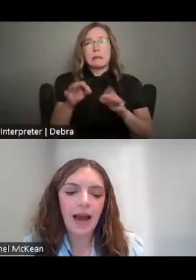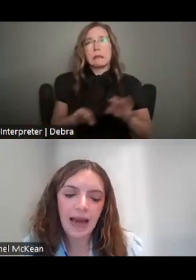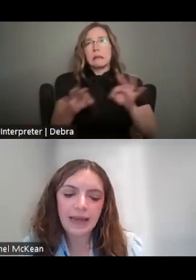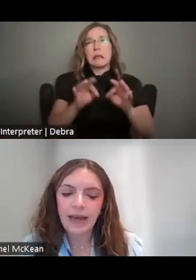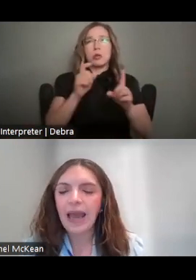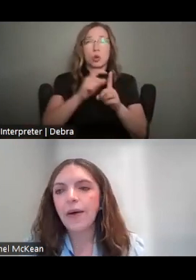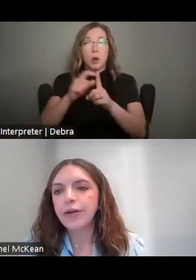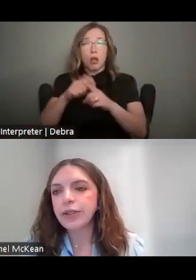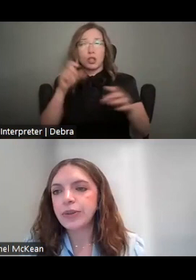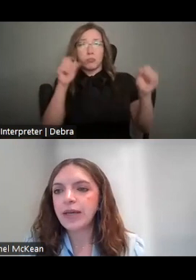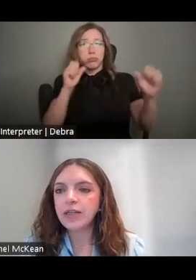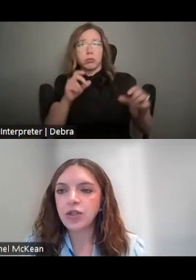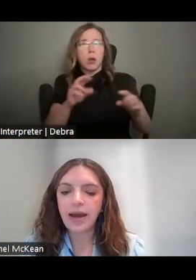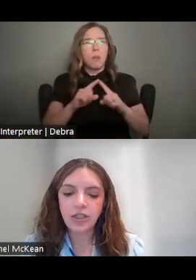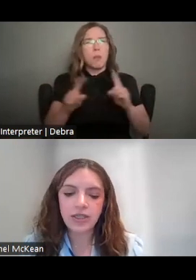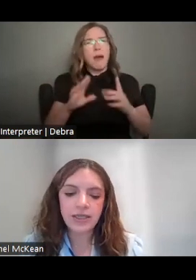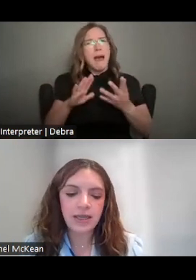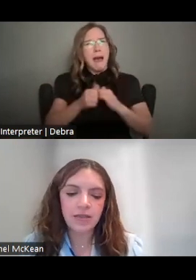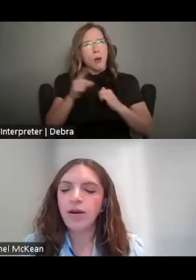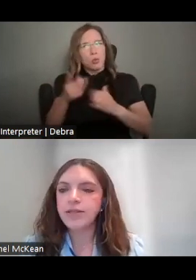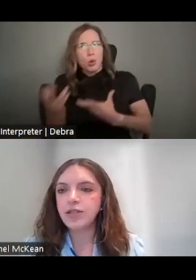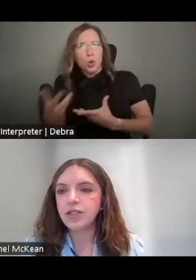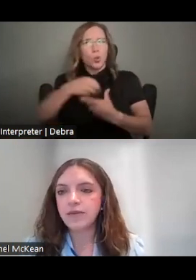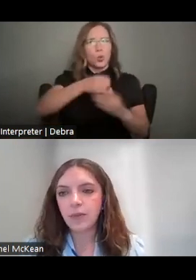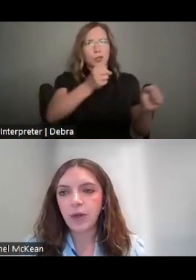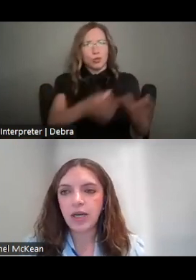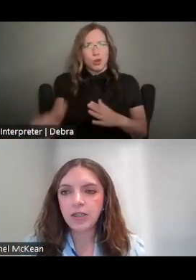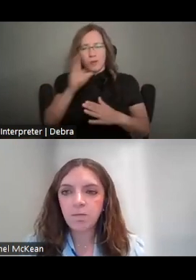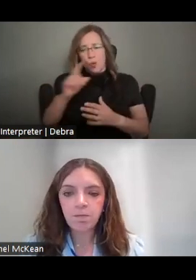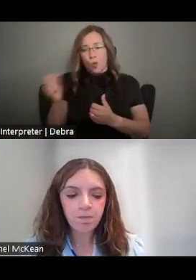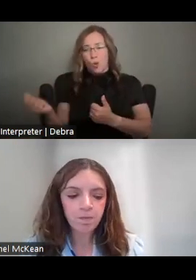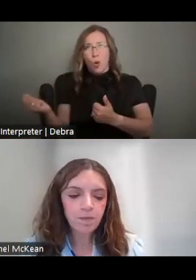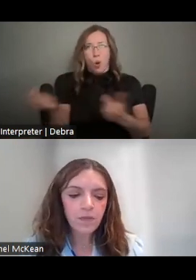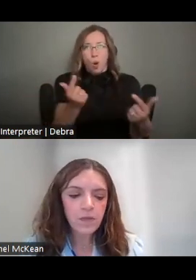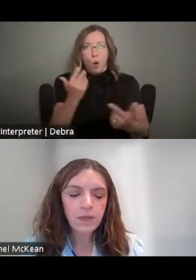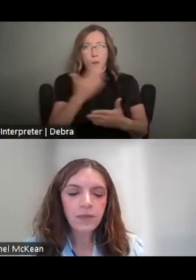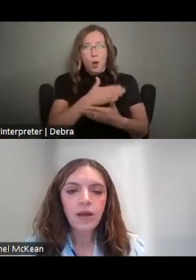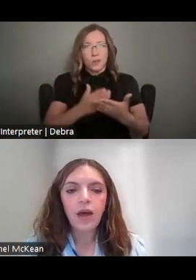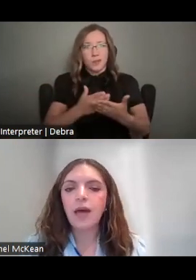HIGHLIGHTING HOW YOU'RE INCLUDING THESE STRATEGIES INTO ALL STAGES OF THE PROJECT.